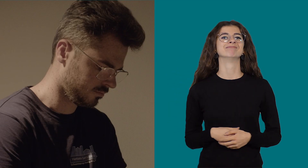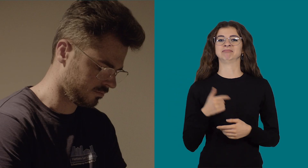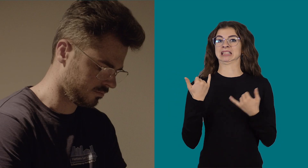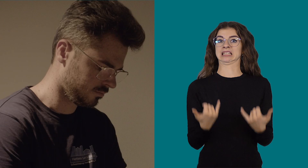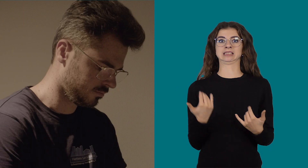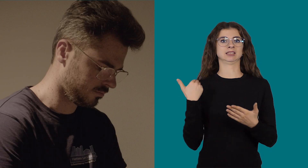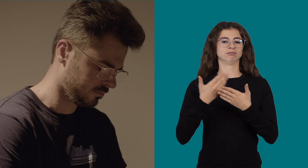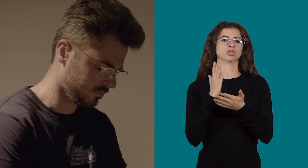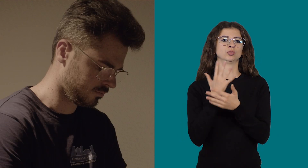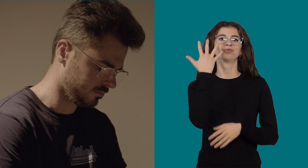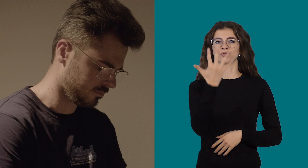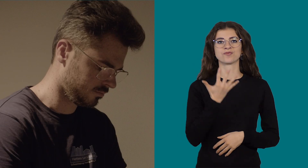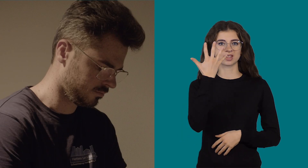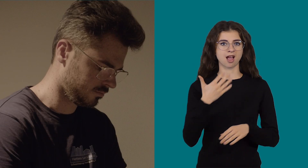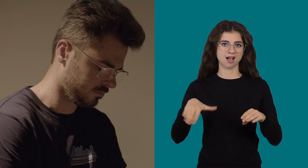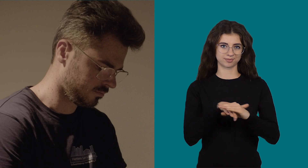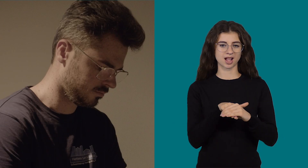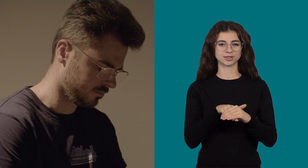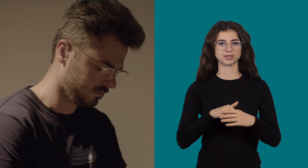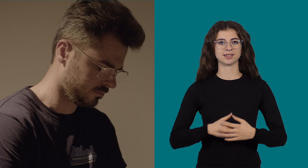He has been employed for about five years now.